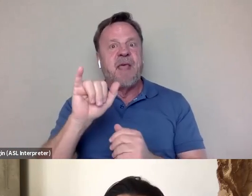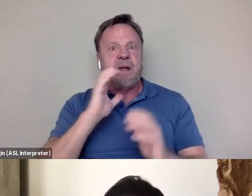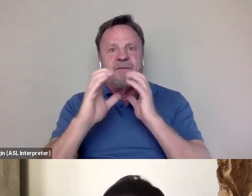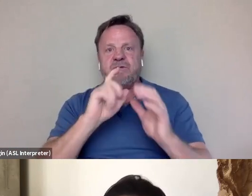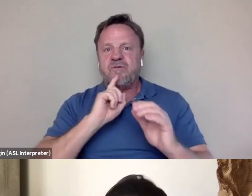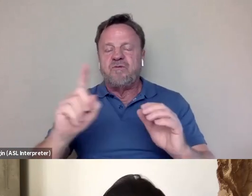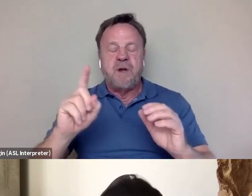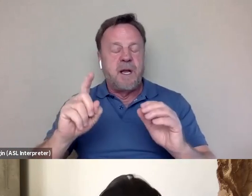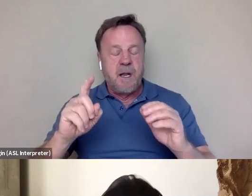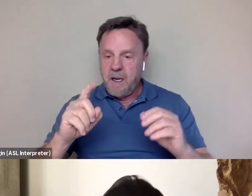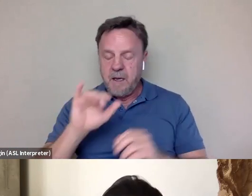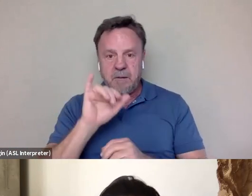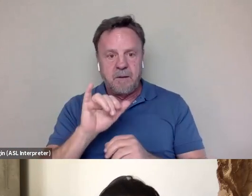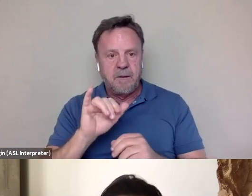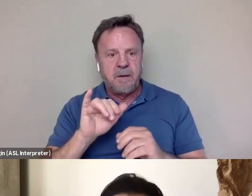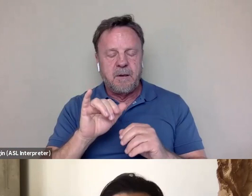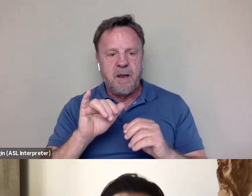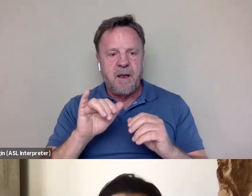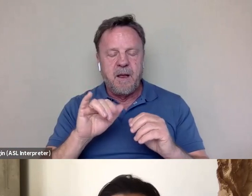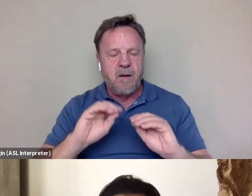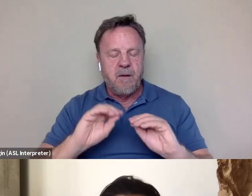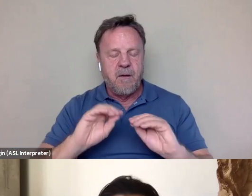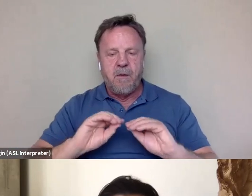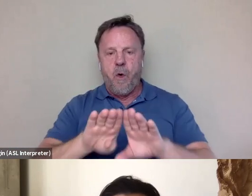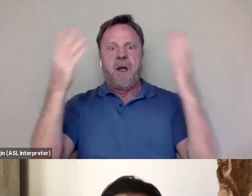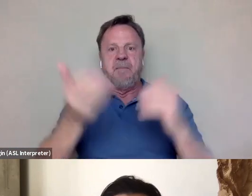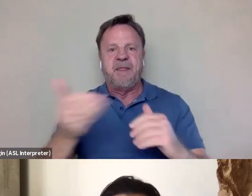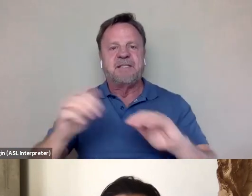opened things up in terms of like how Bruce Lee viewed identity, right?